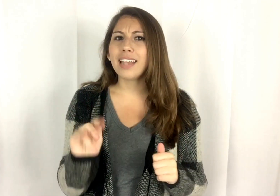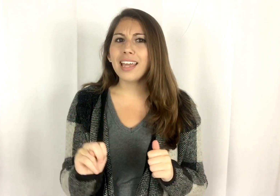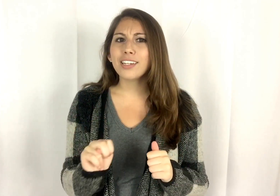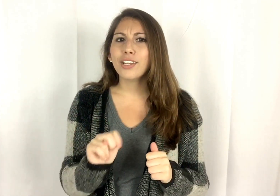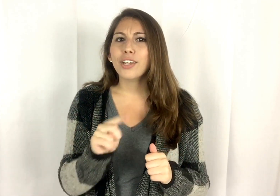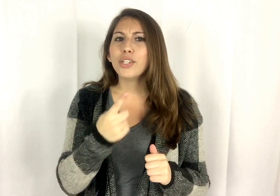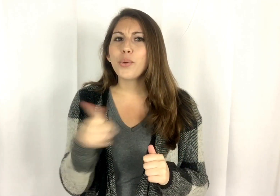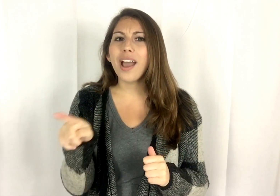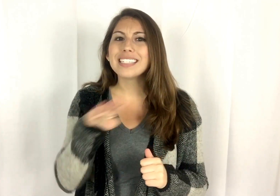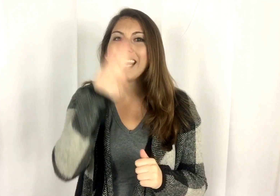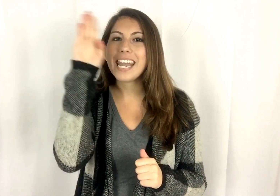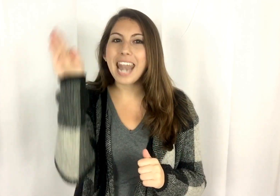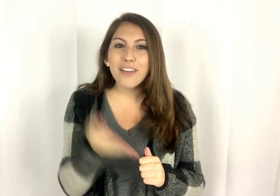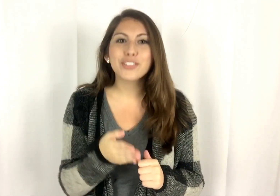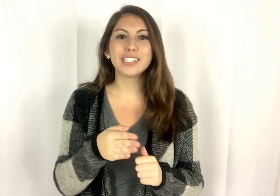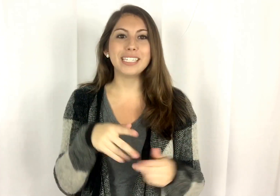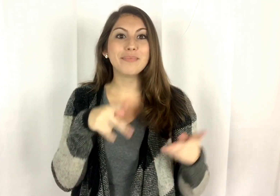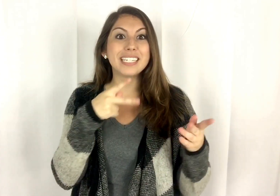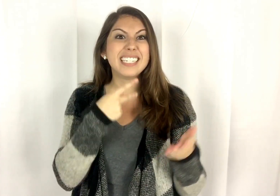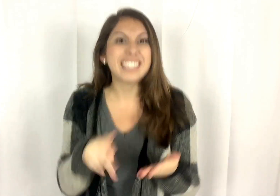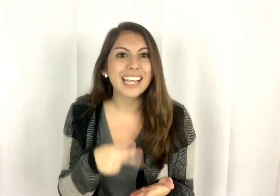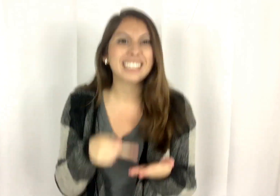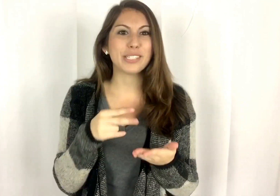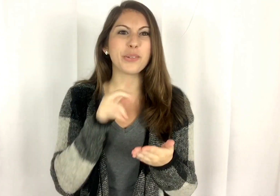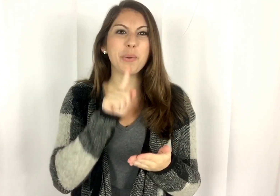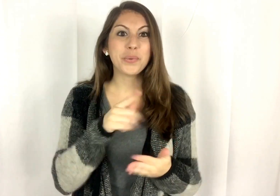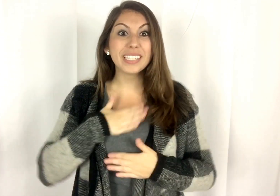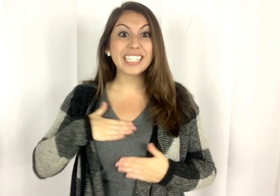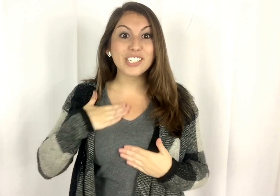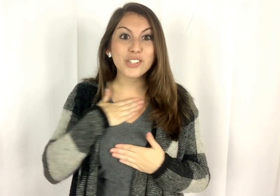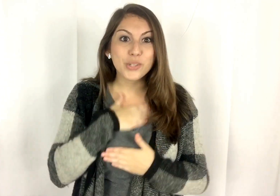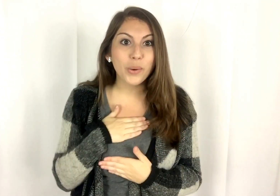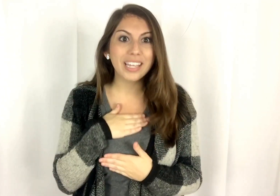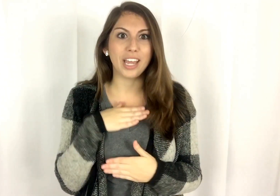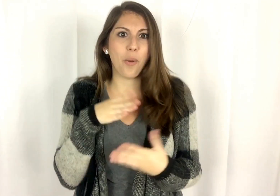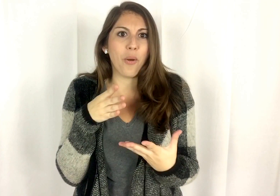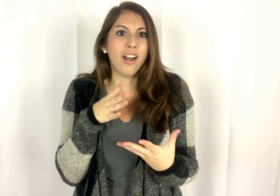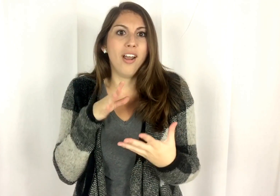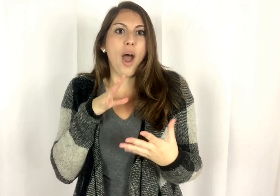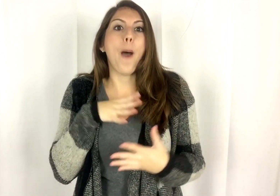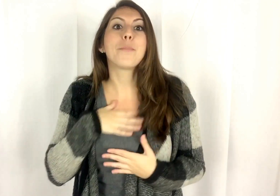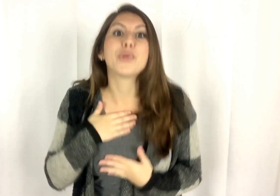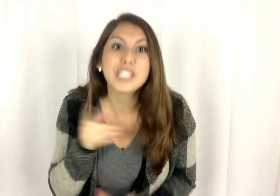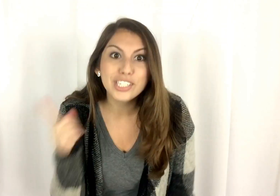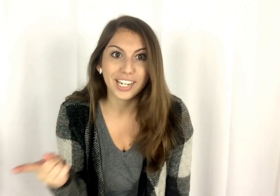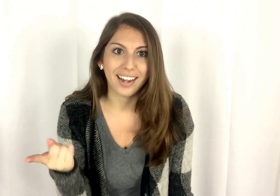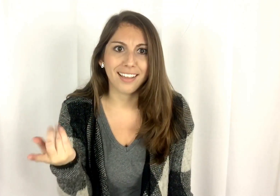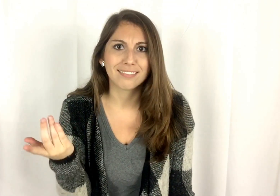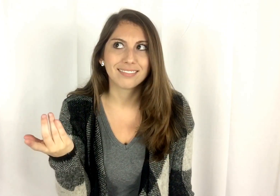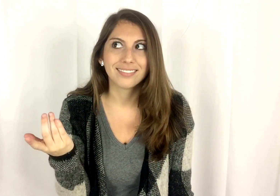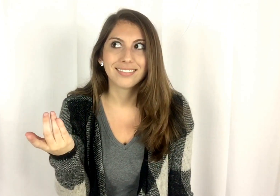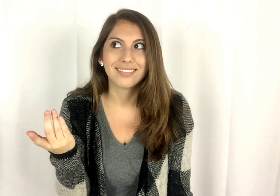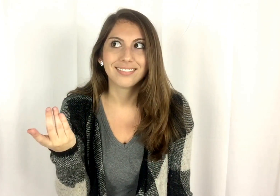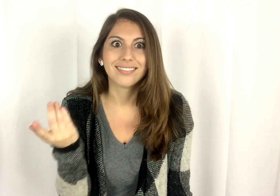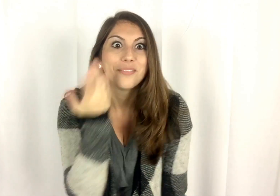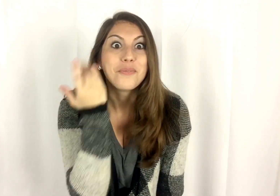yet you guys never seem to dance or really enjoy it or appreciate it.